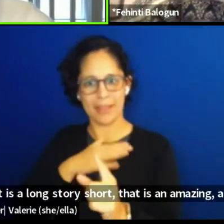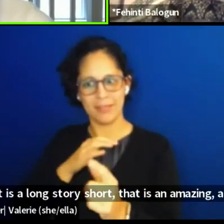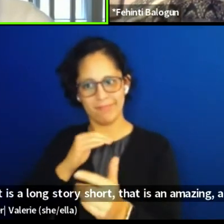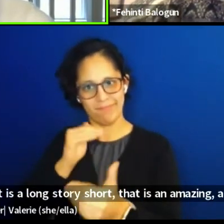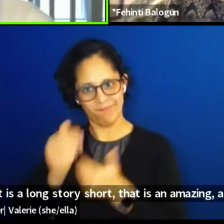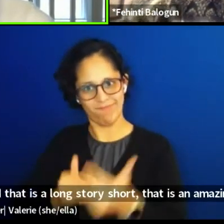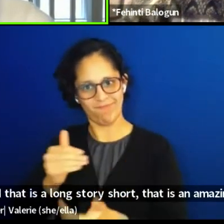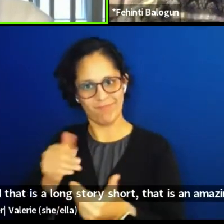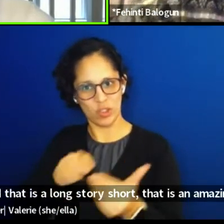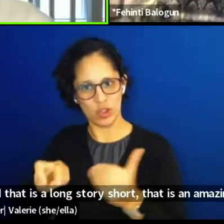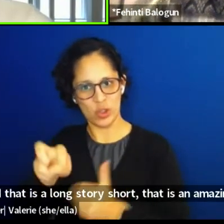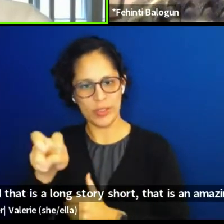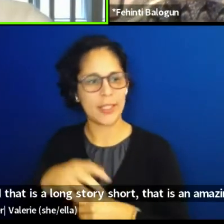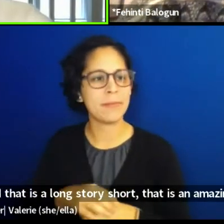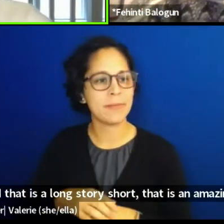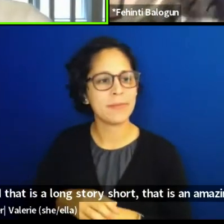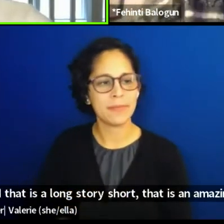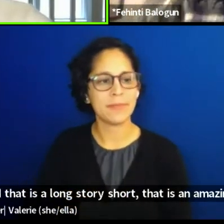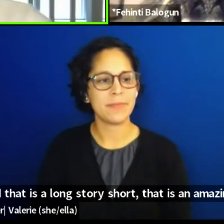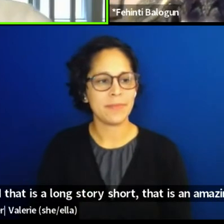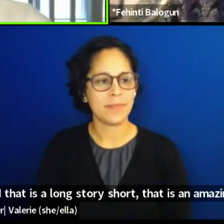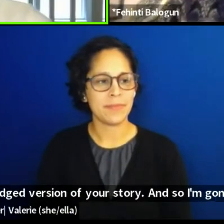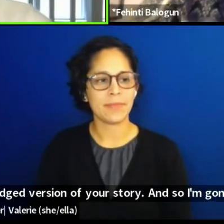And so I'm gonna pose a quote to you